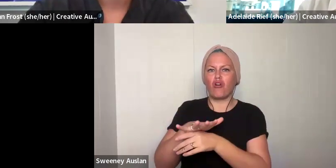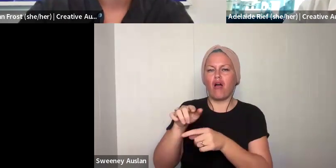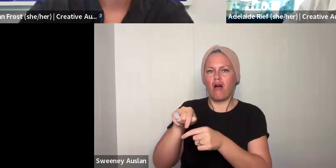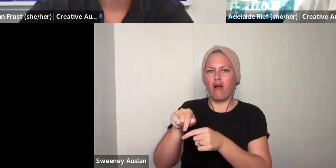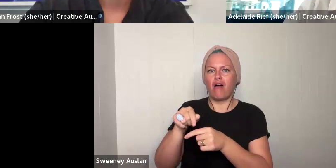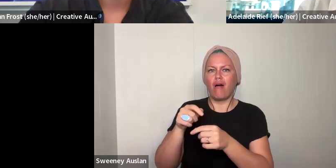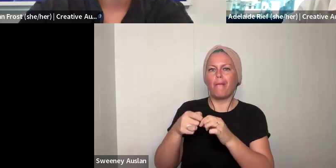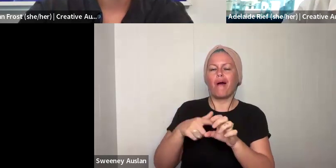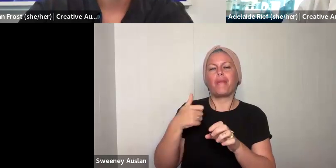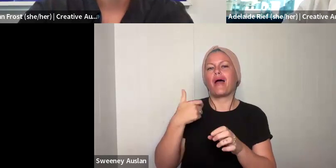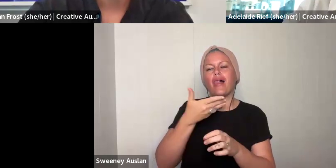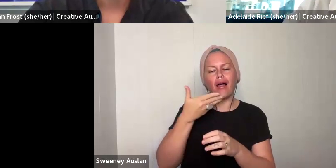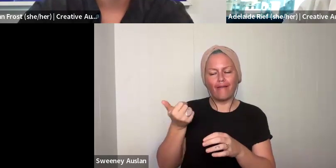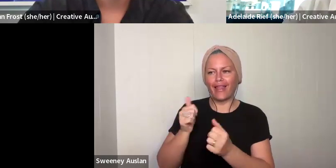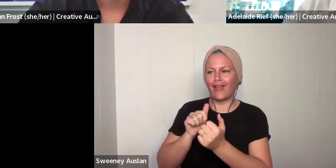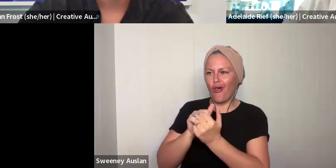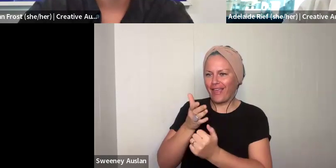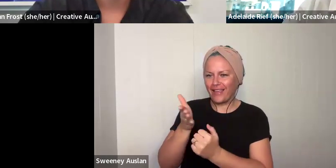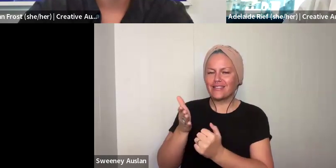have had rolling in. from you. I remind you